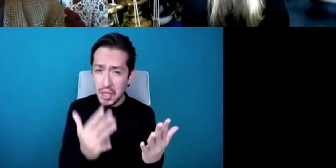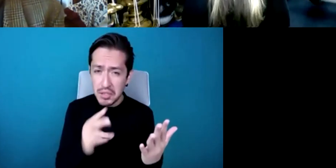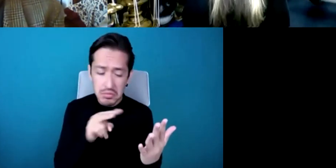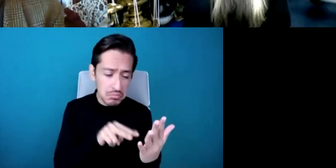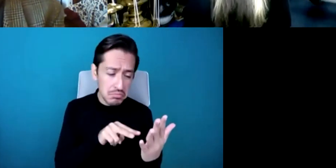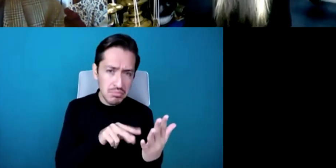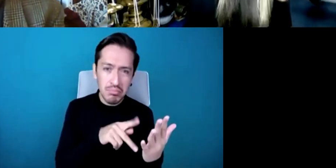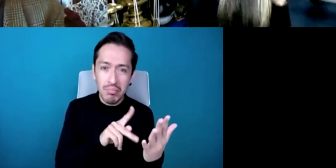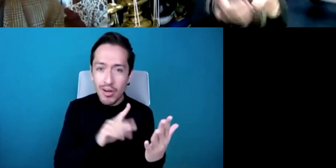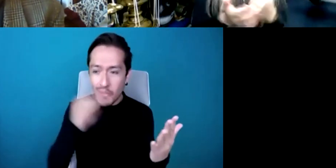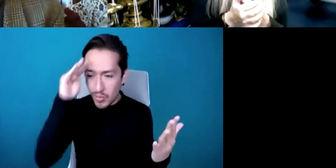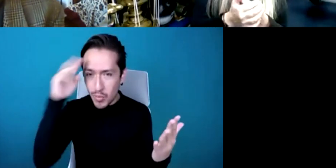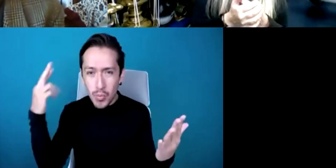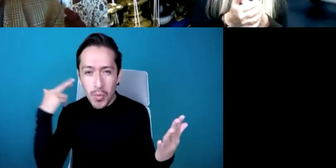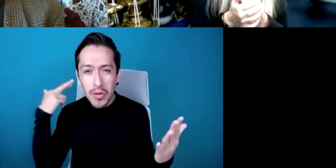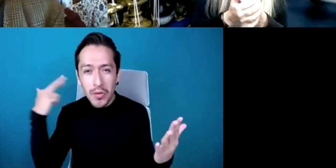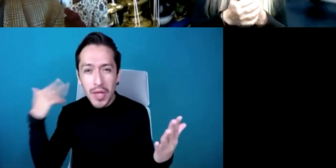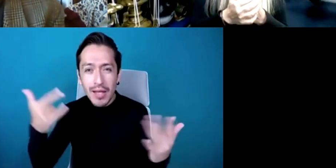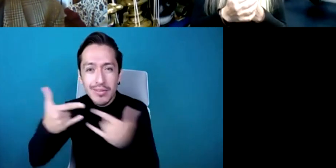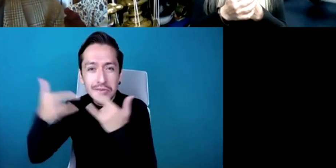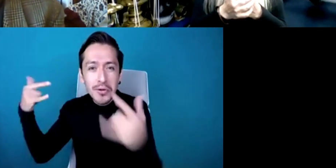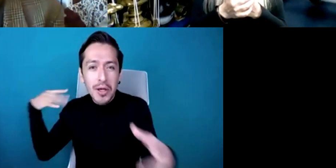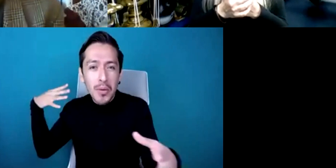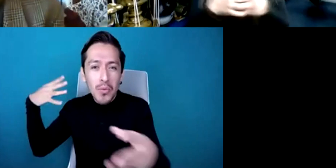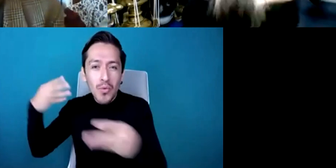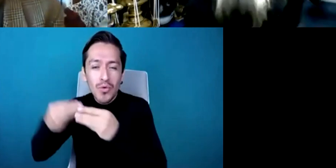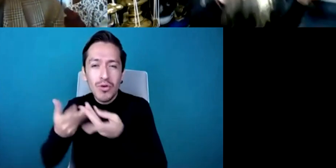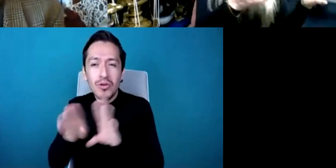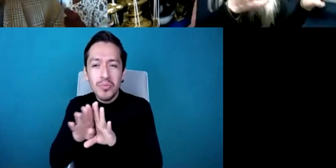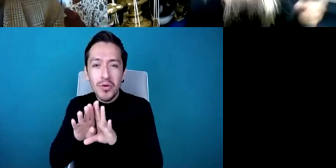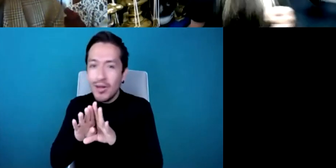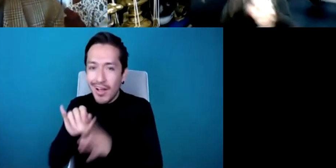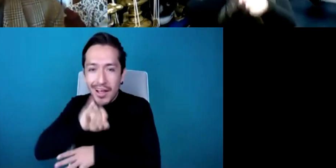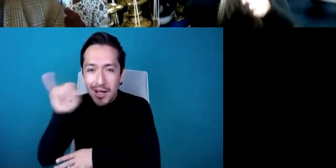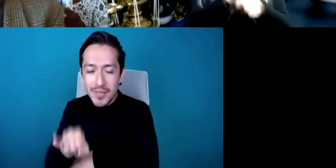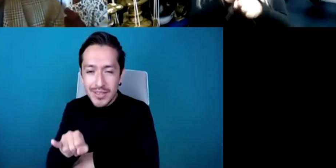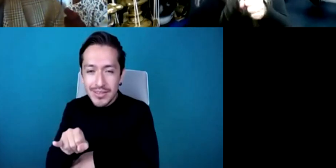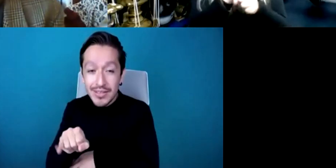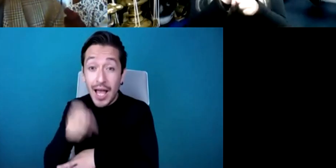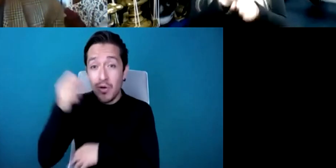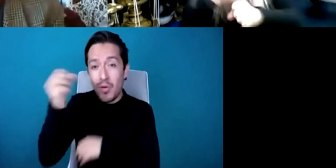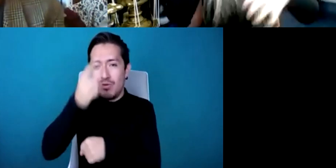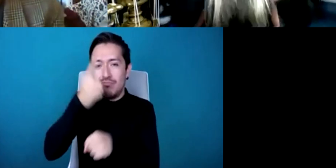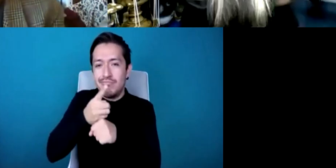so this was an ideal opportunity to think about starting with stone tool making so we can all